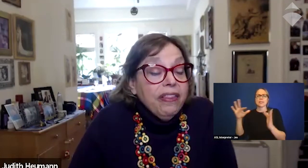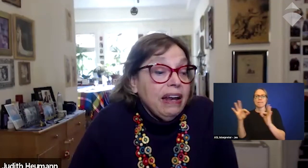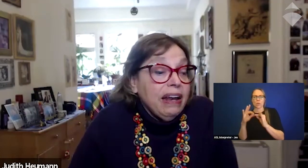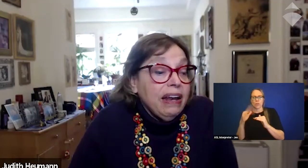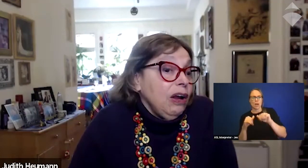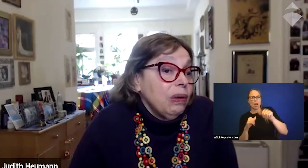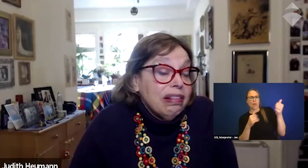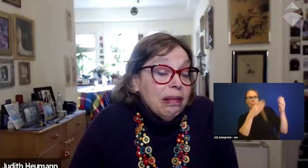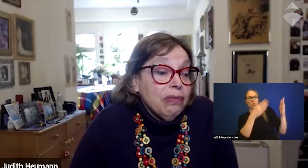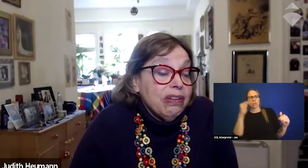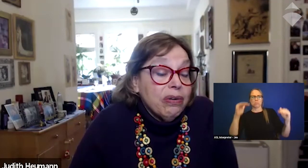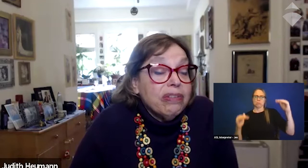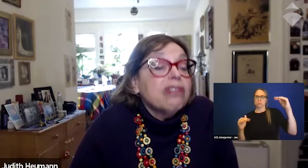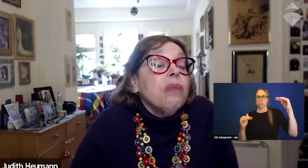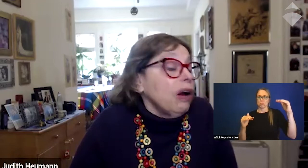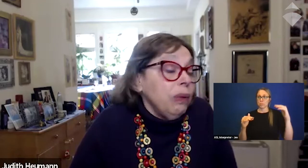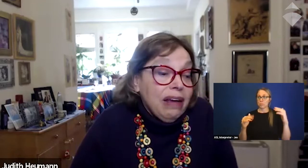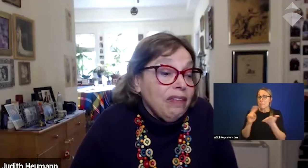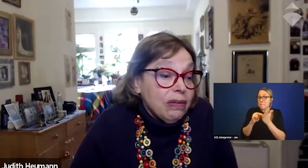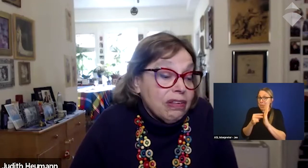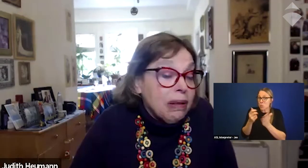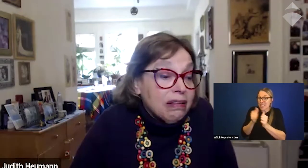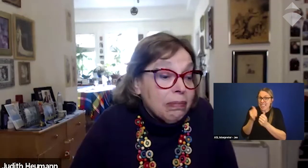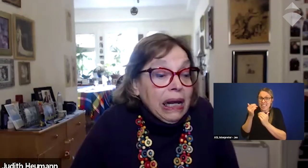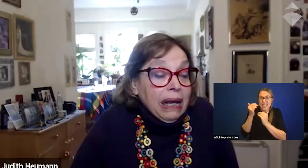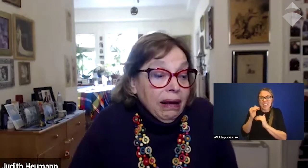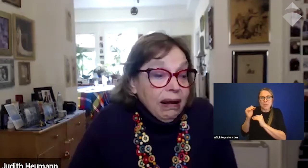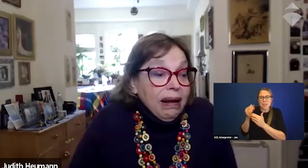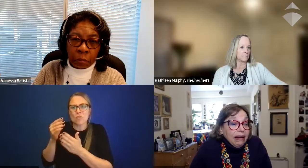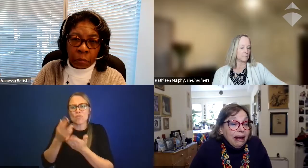then you know, with limited resources, why are we giving you some of this money?